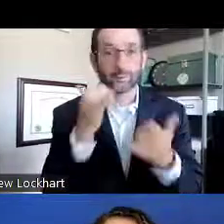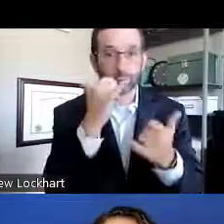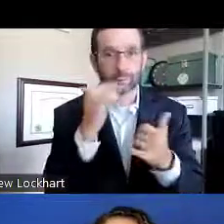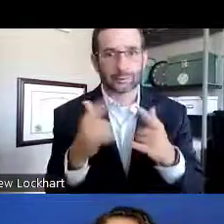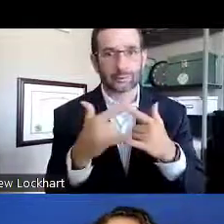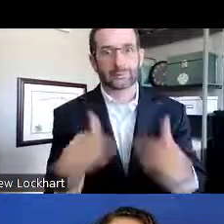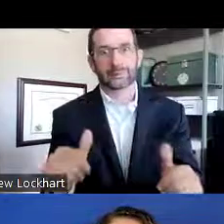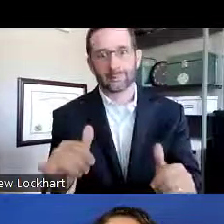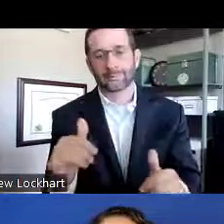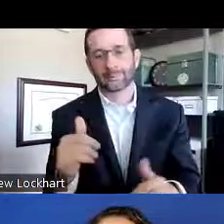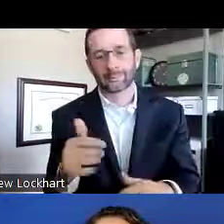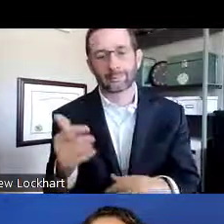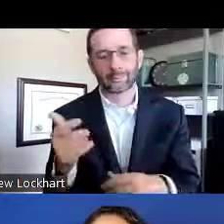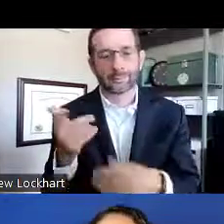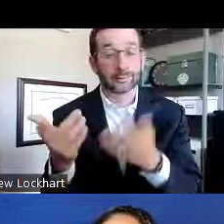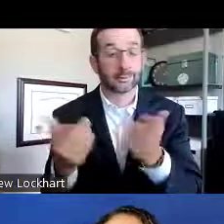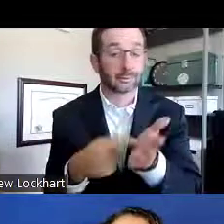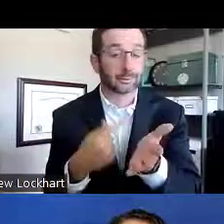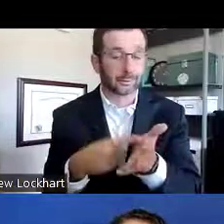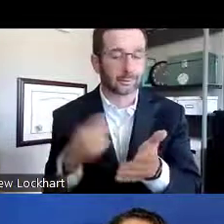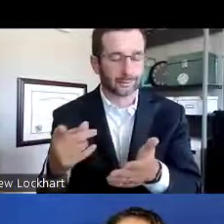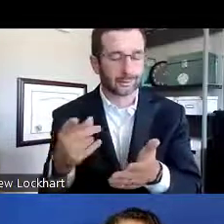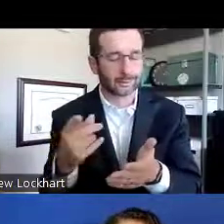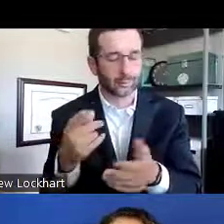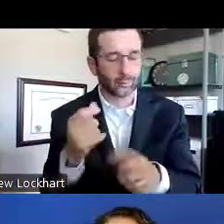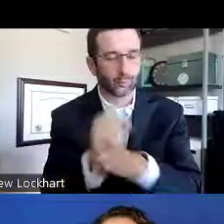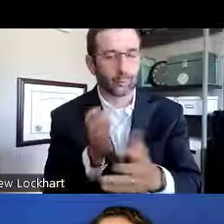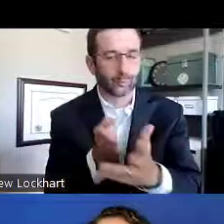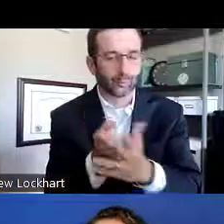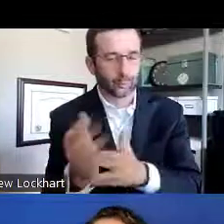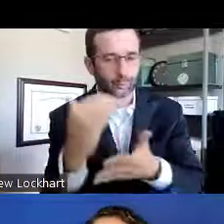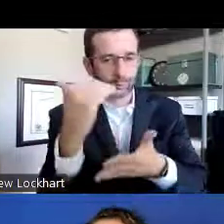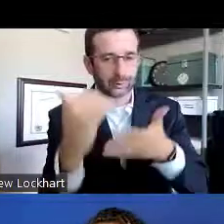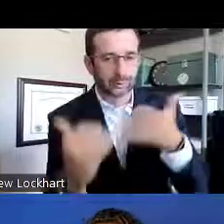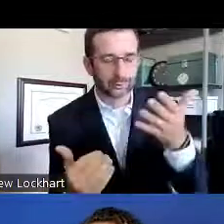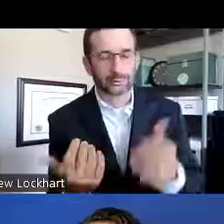the program officers are a little overwhelmed because they're getting a lot of outreach.